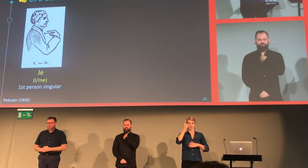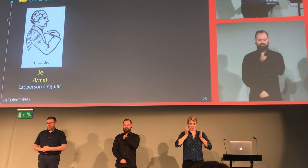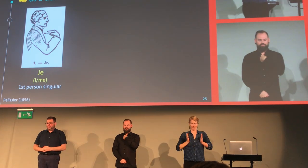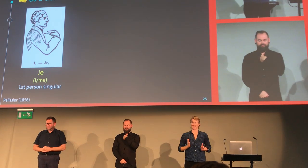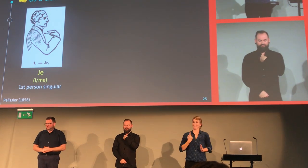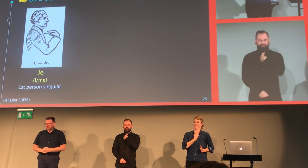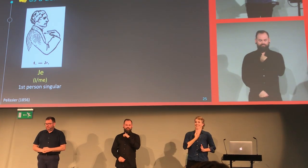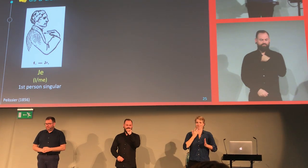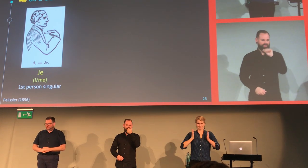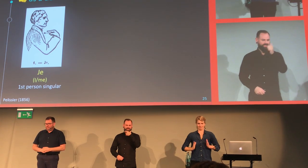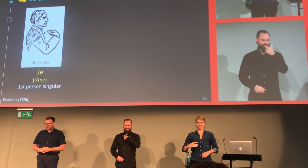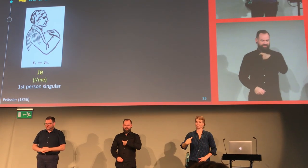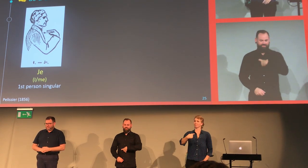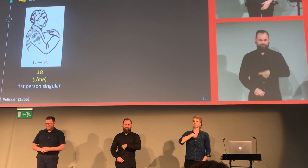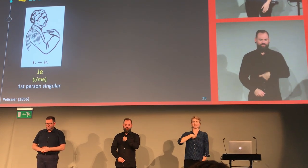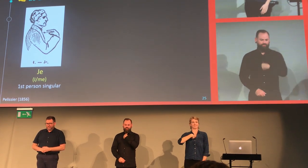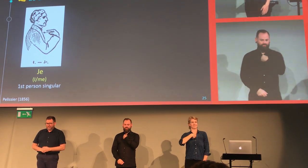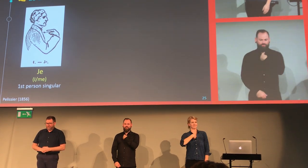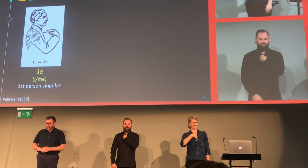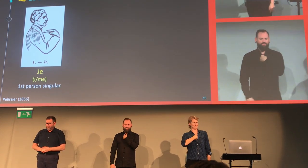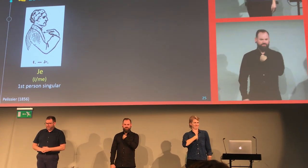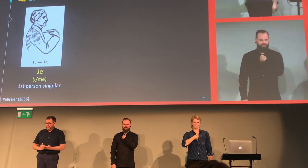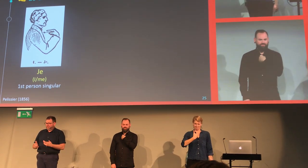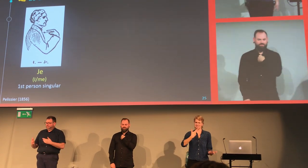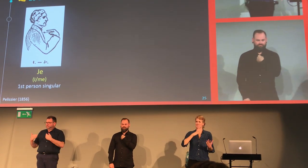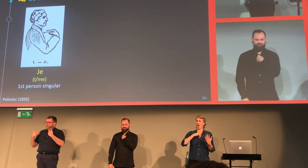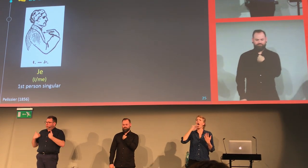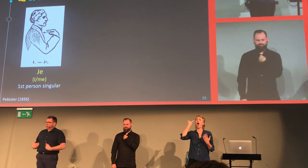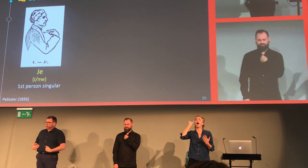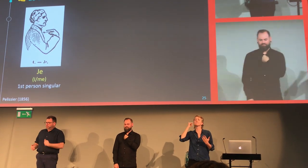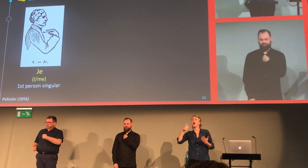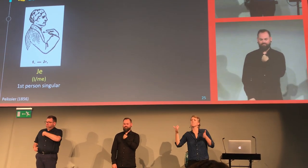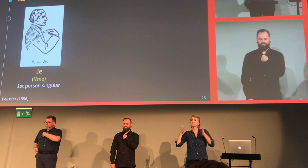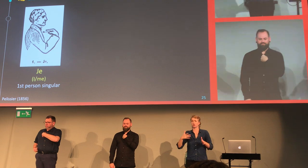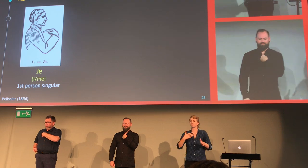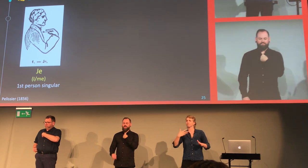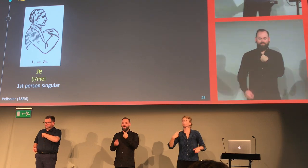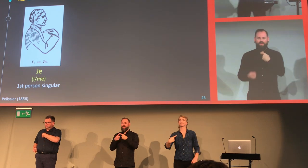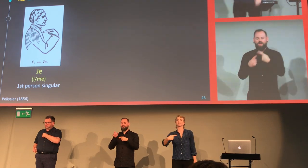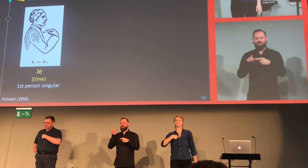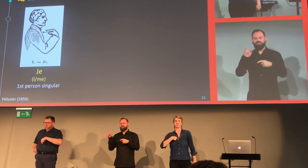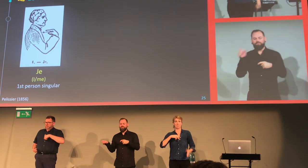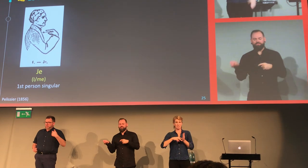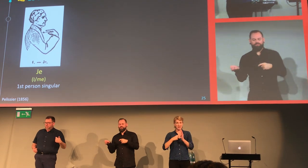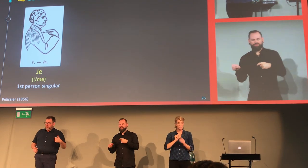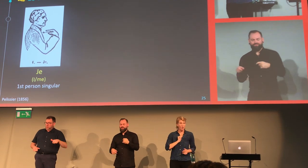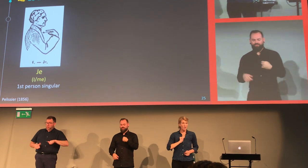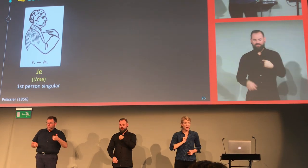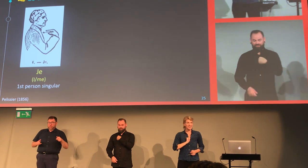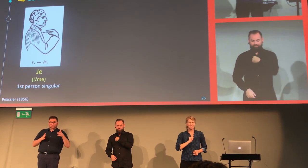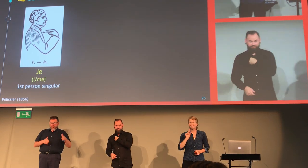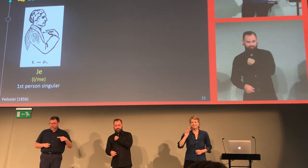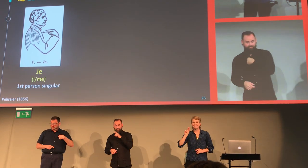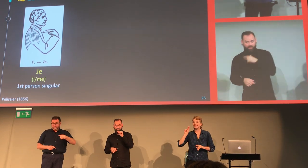The sign was used for the first person singular, "je." If somebody else pointed to themselves